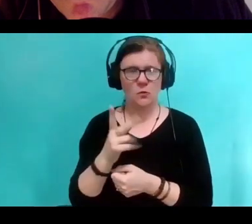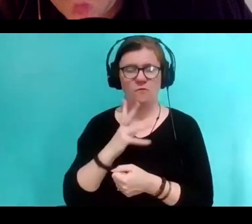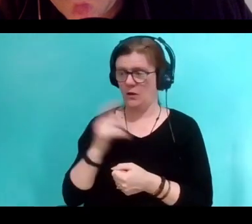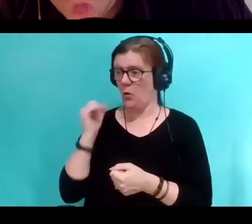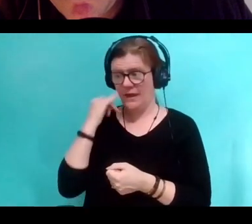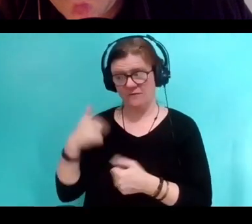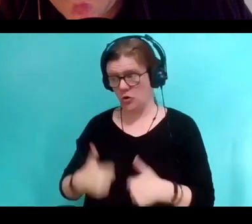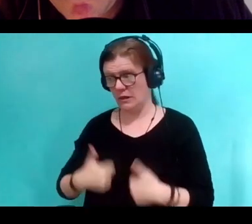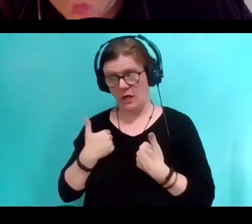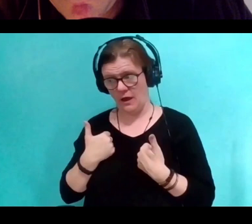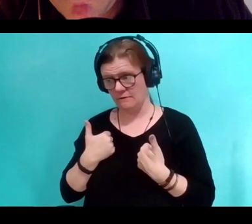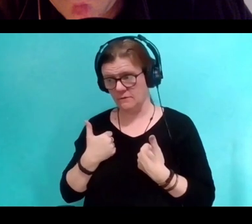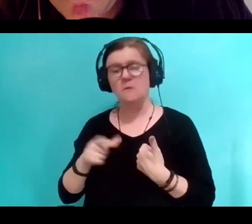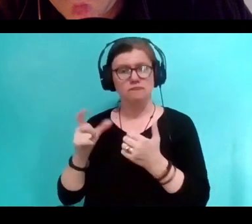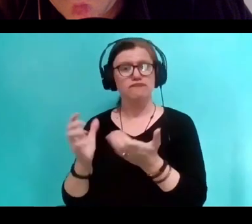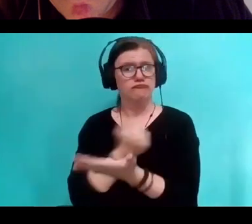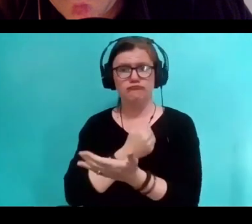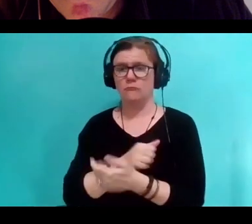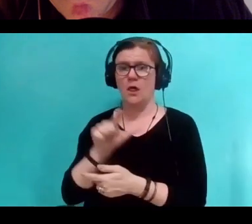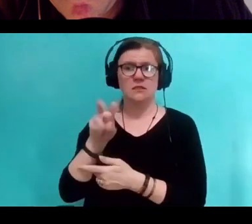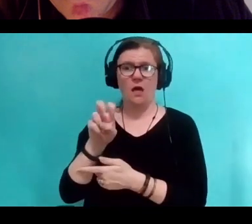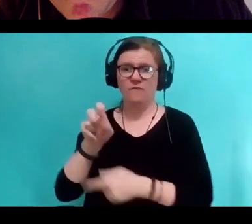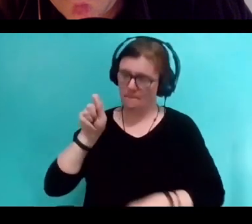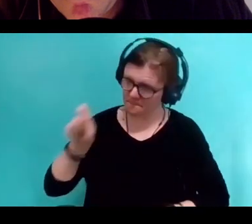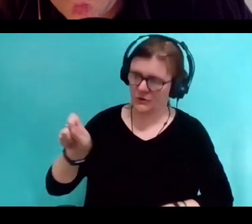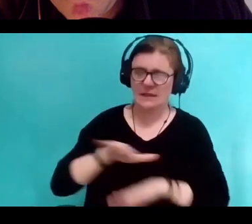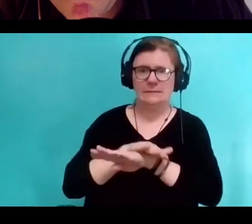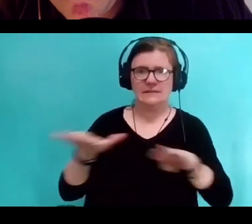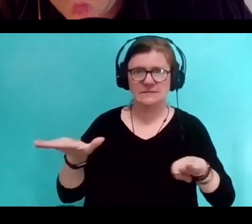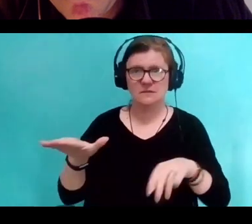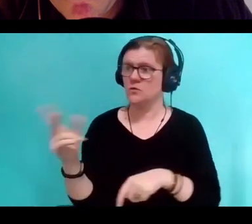you deserve love, full stop. And that is how they lived their lives.